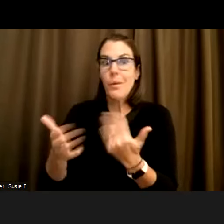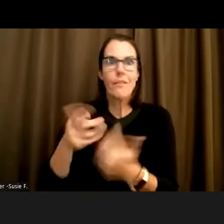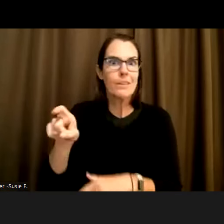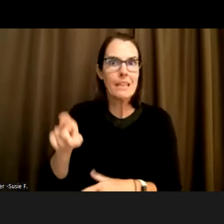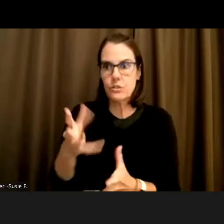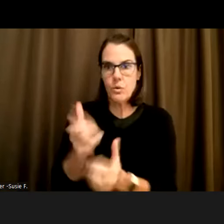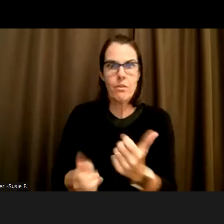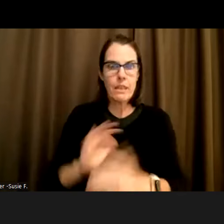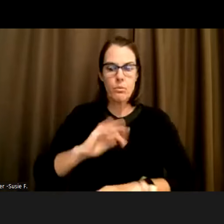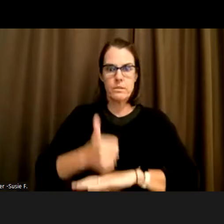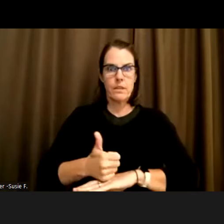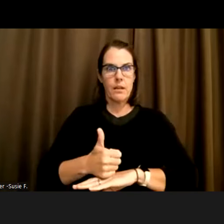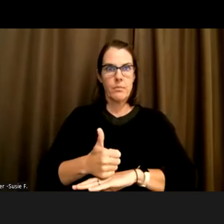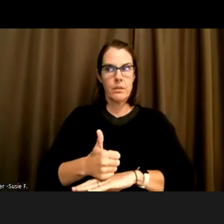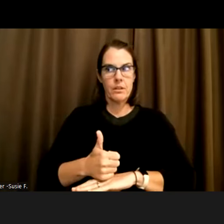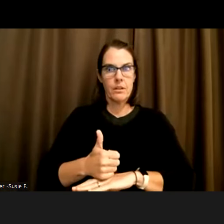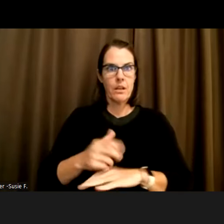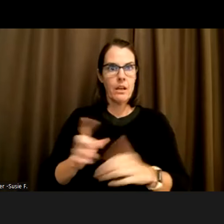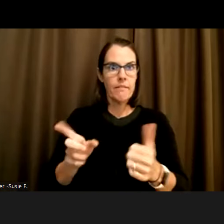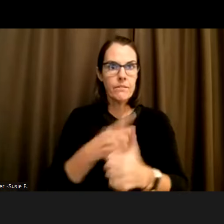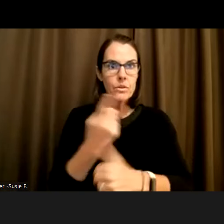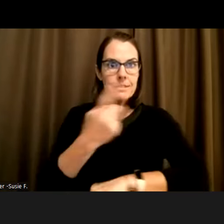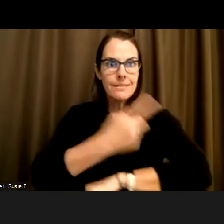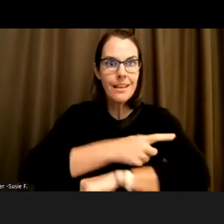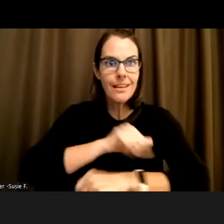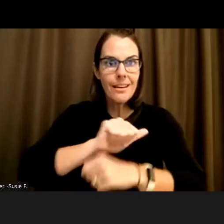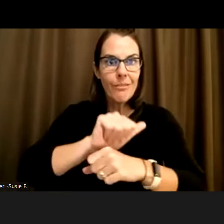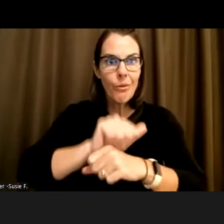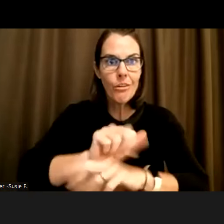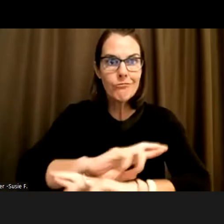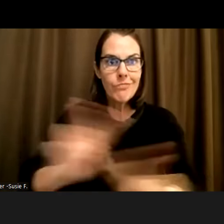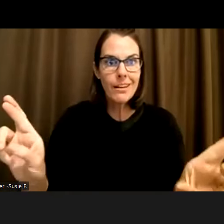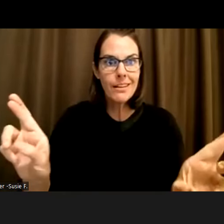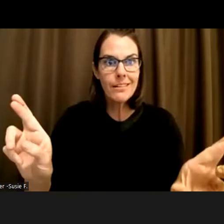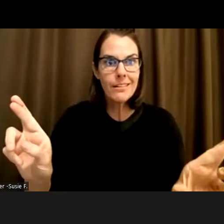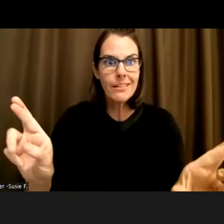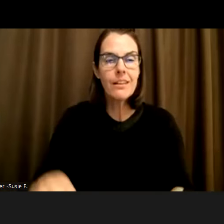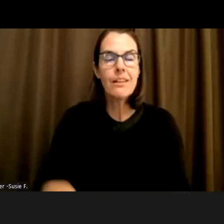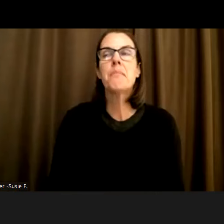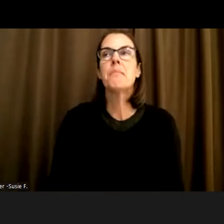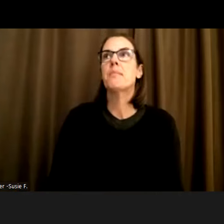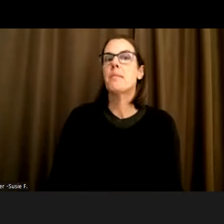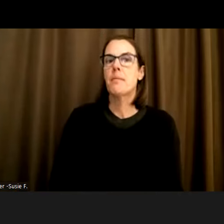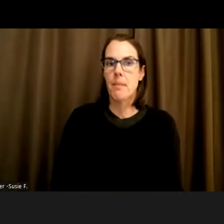As of the first minute I got there, I didn't have my meeting with my